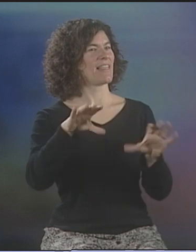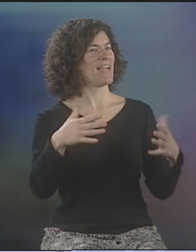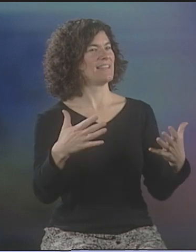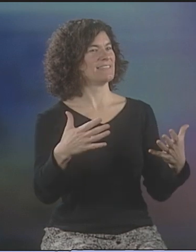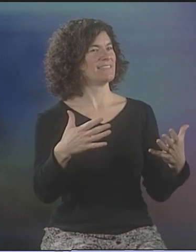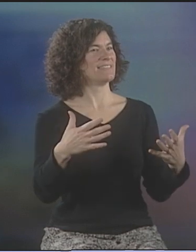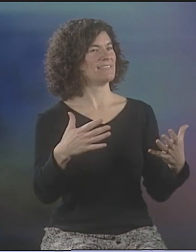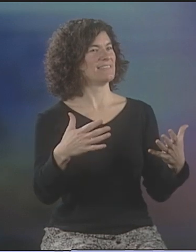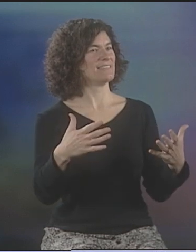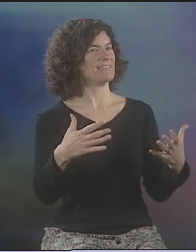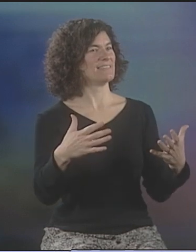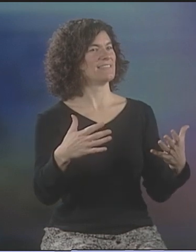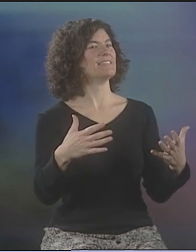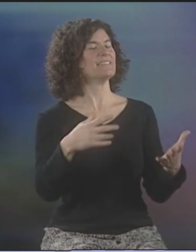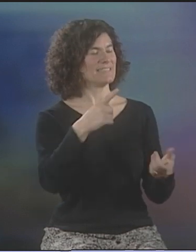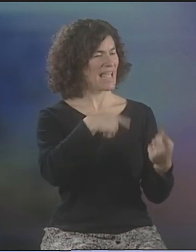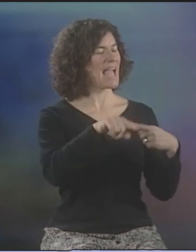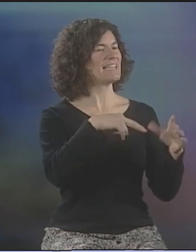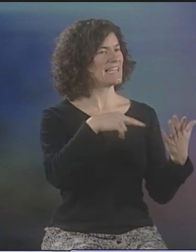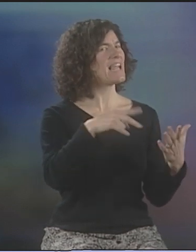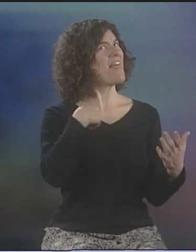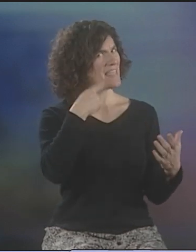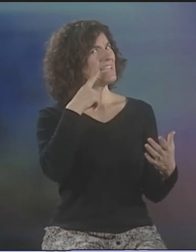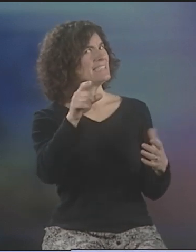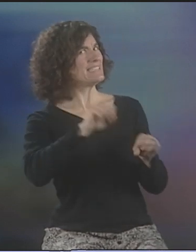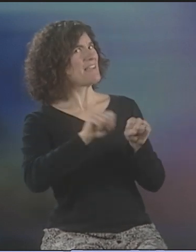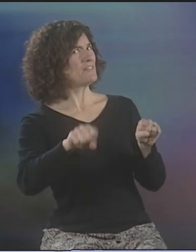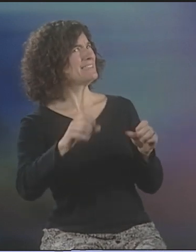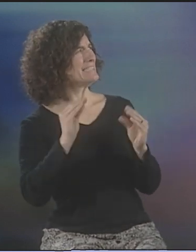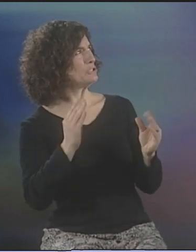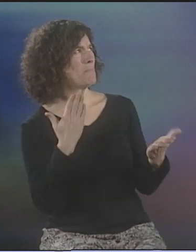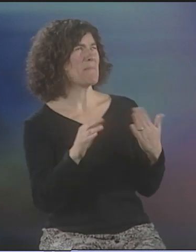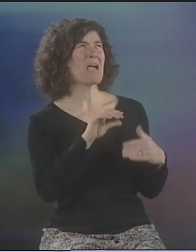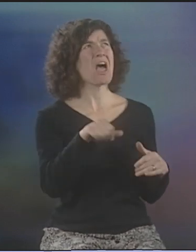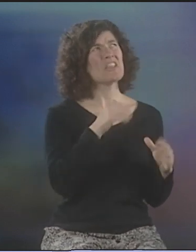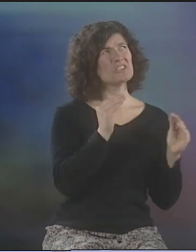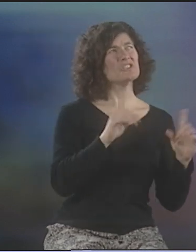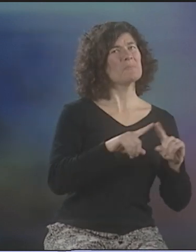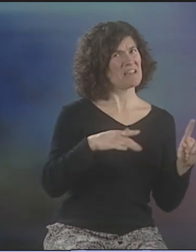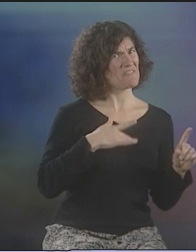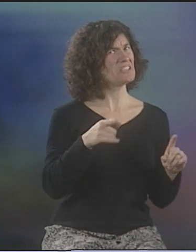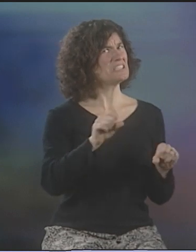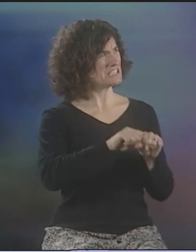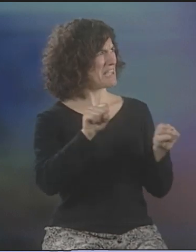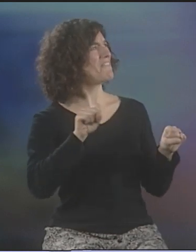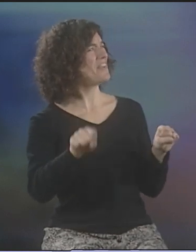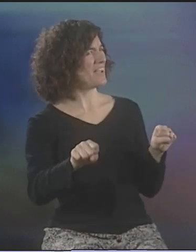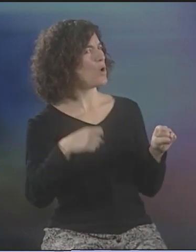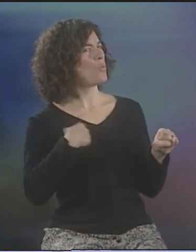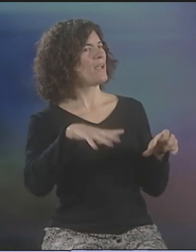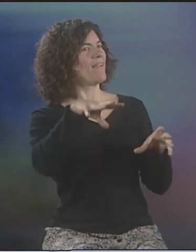SO, WHEN I WAS AN INTERPRETER, THERE WAS A CLASS THAT STEFFA WAS TEACHING THAT WAS CALLED "SIGN DANCE." I THINK THAT'S WHAT IT WAS.